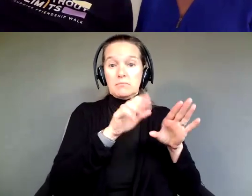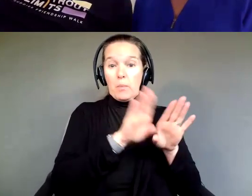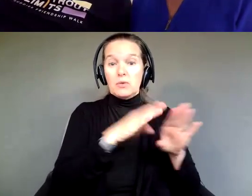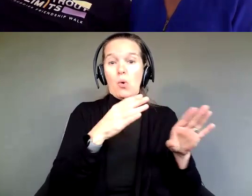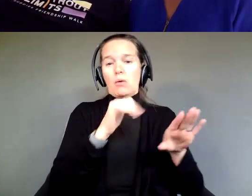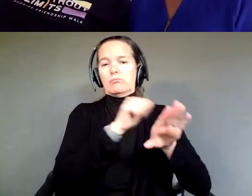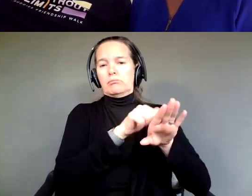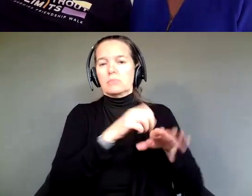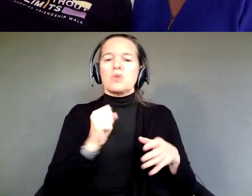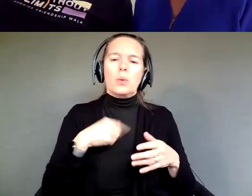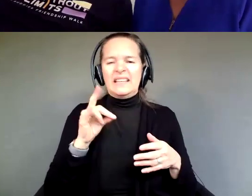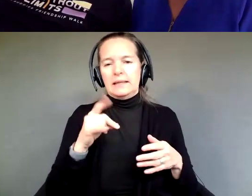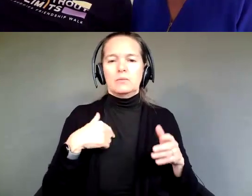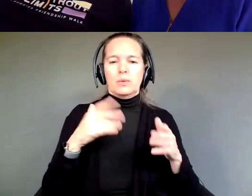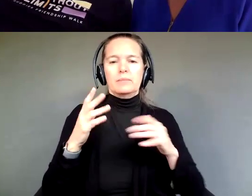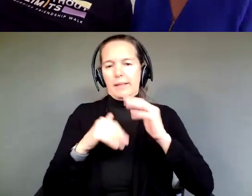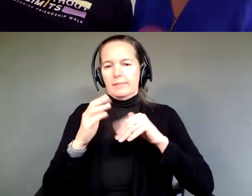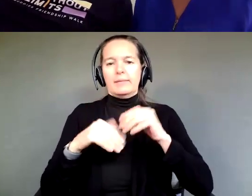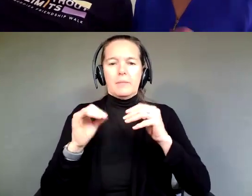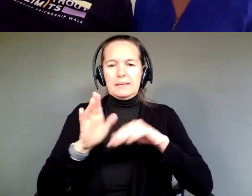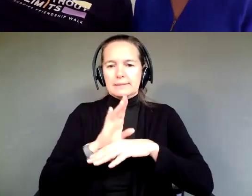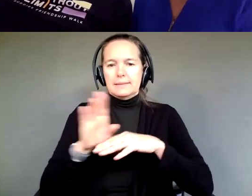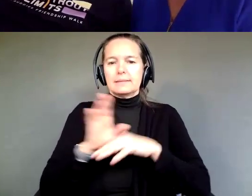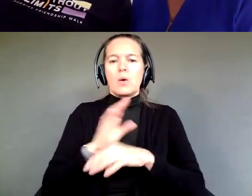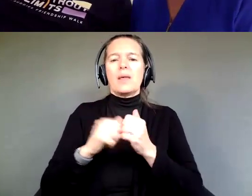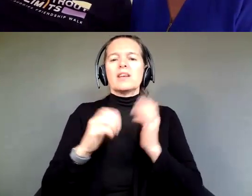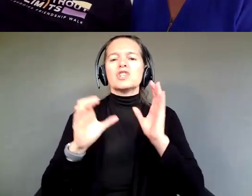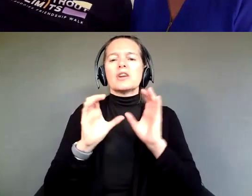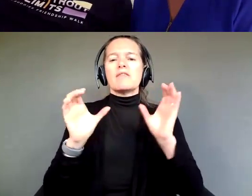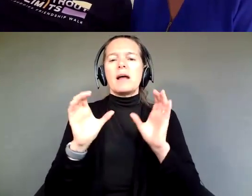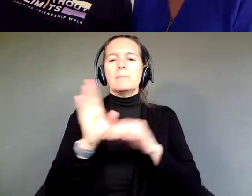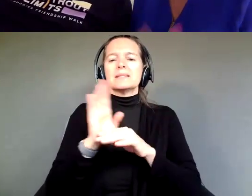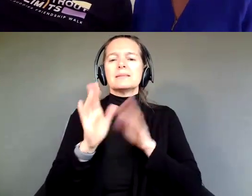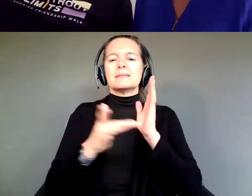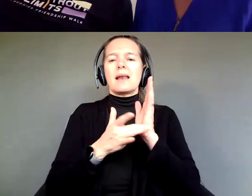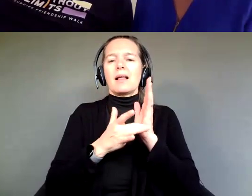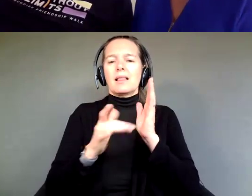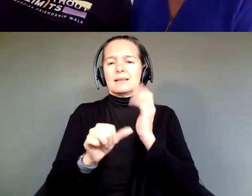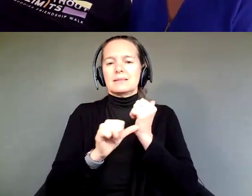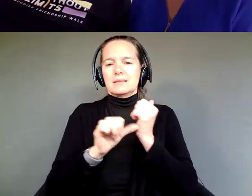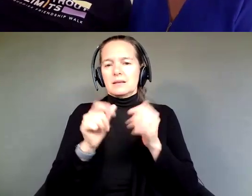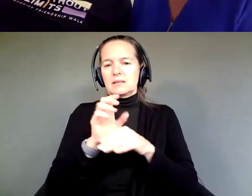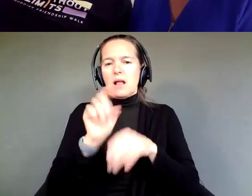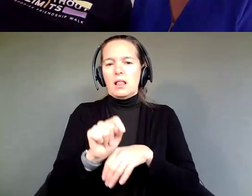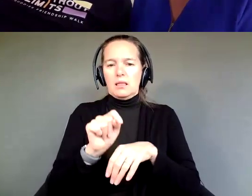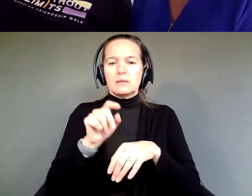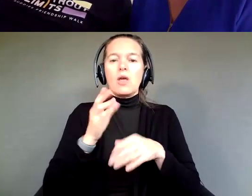And with the help of CBTAC, certified business technical consultant through VR, an awesome